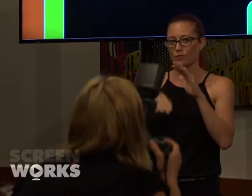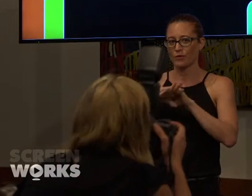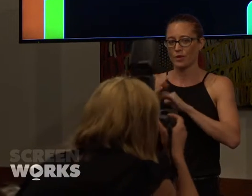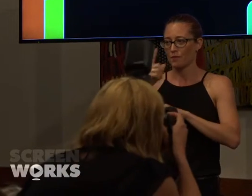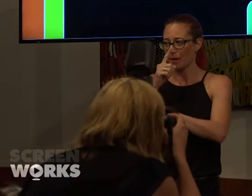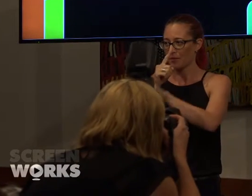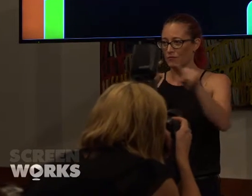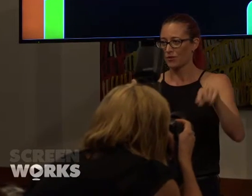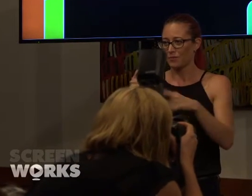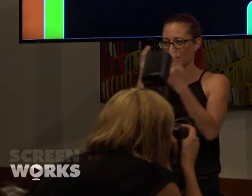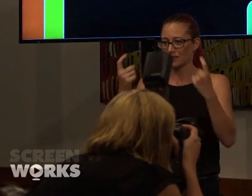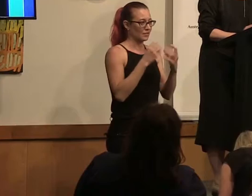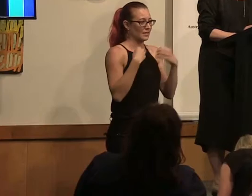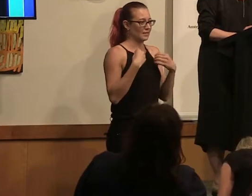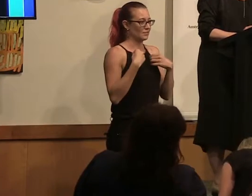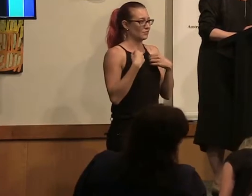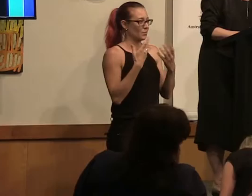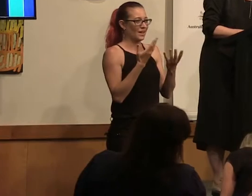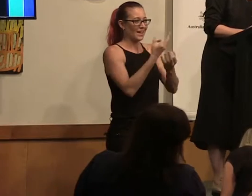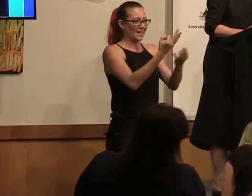Screen Industry where nobody meets that description.